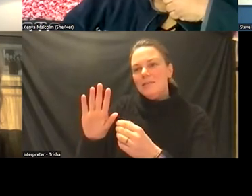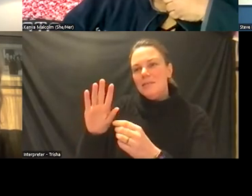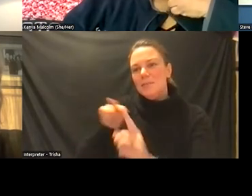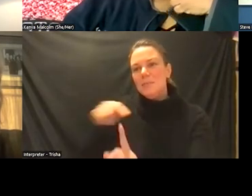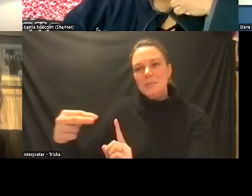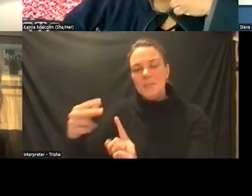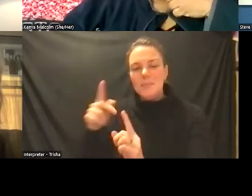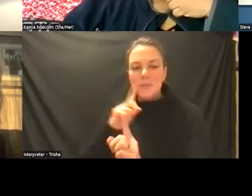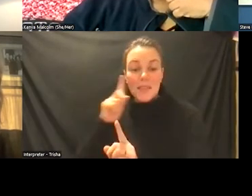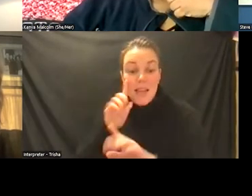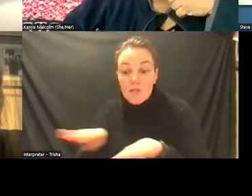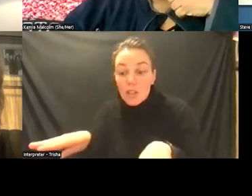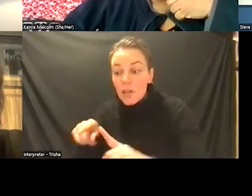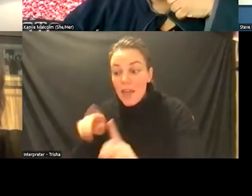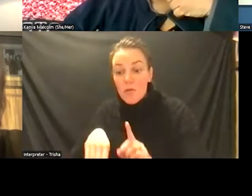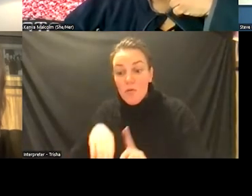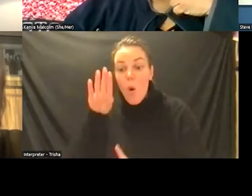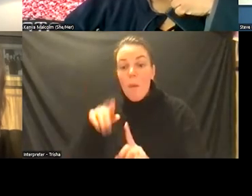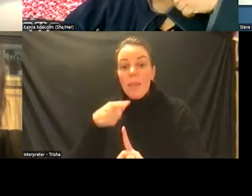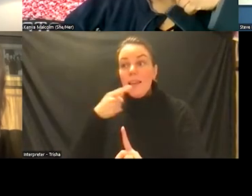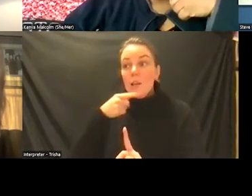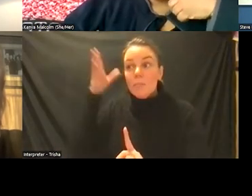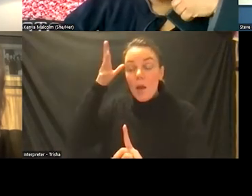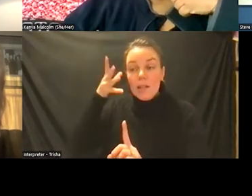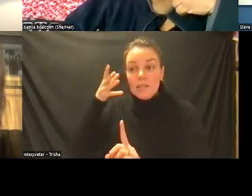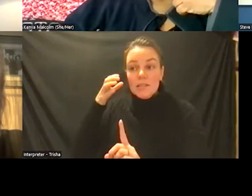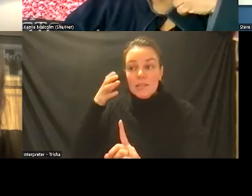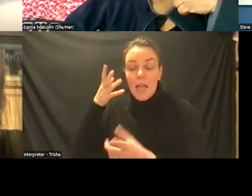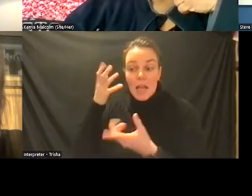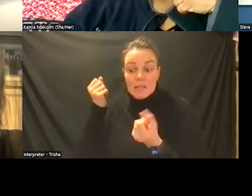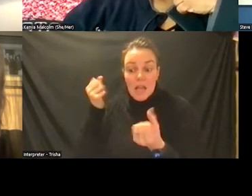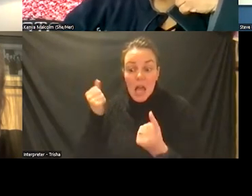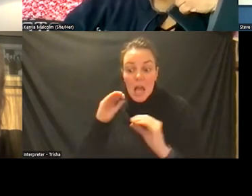deaf children who are growing up with hearing parents who haven't learned sign language or